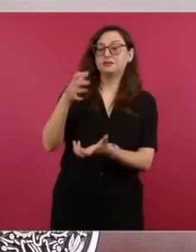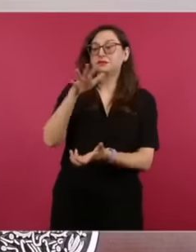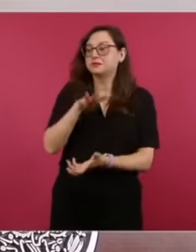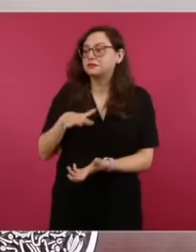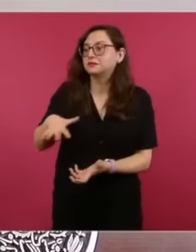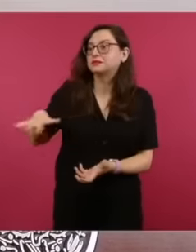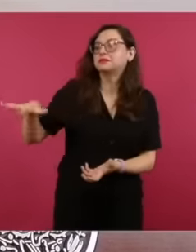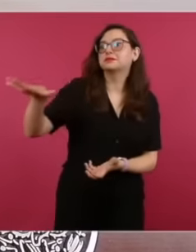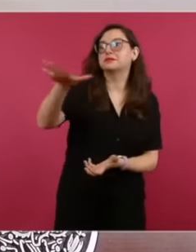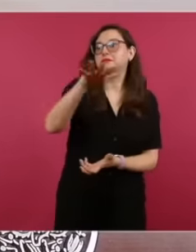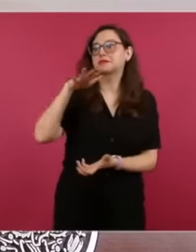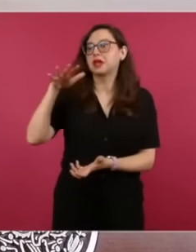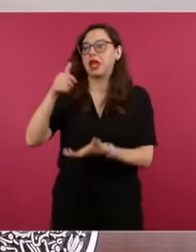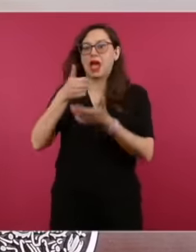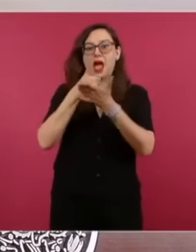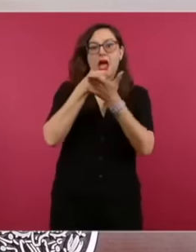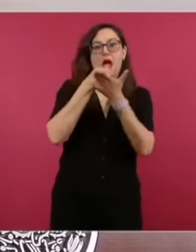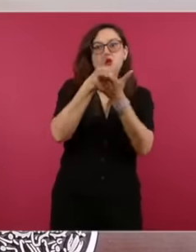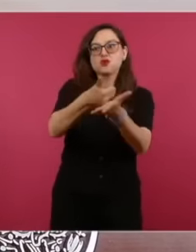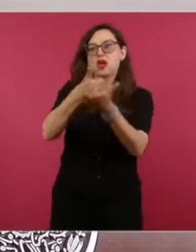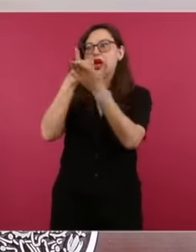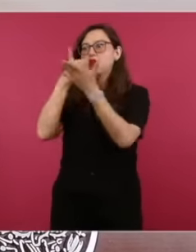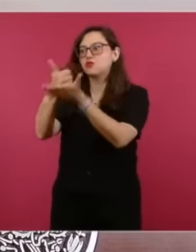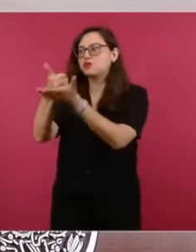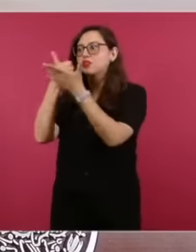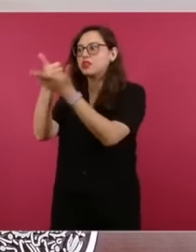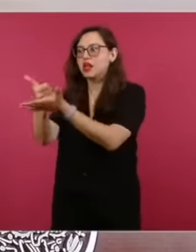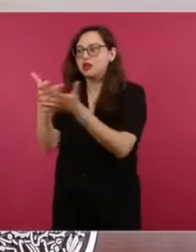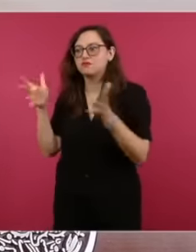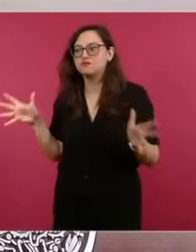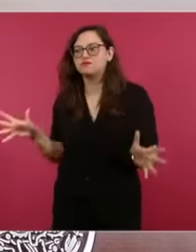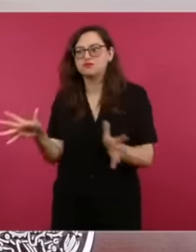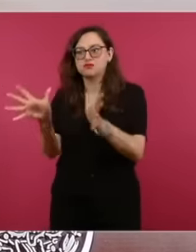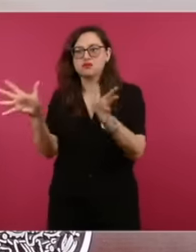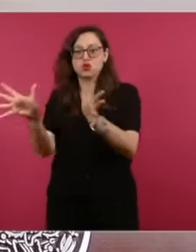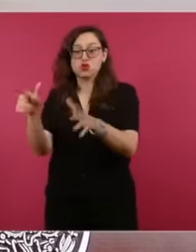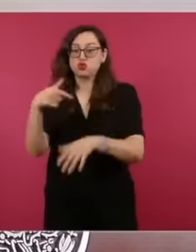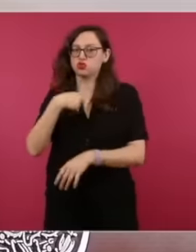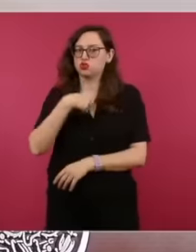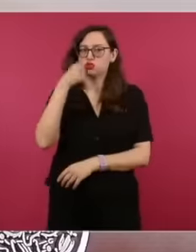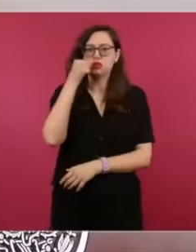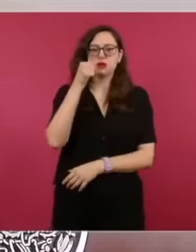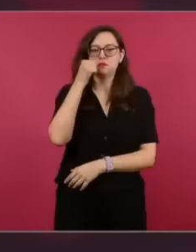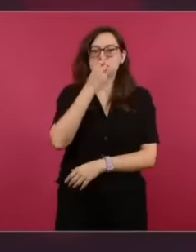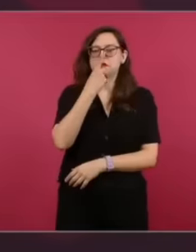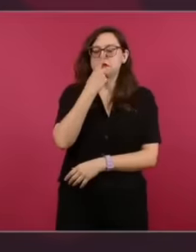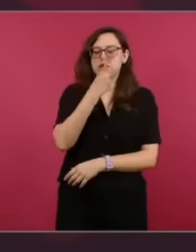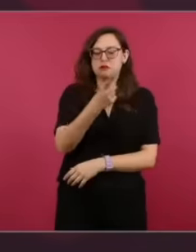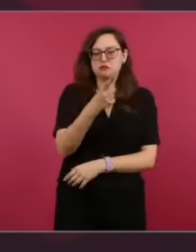supported corruption not only do we have to fight it for reasons of a moral nature but because it is a